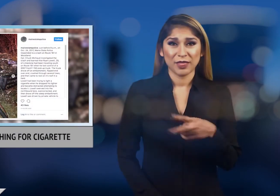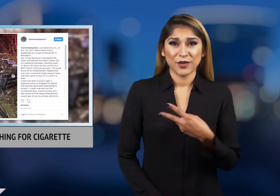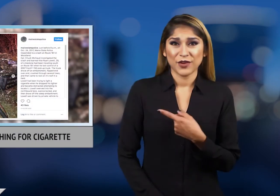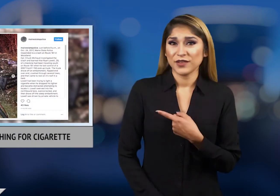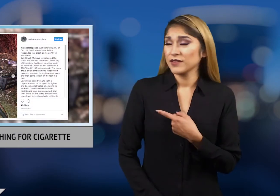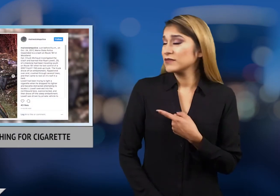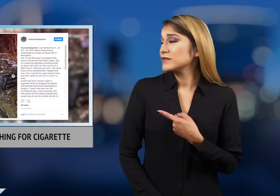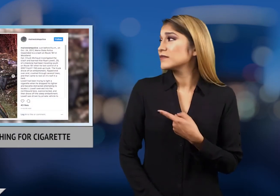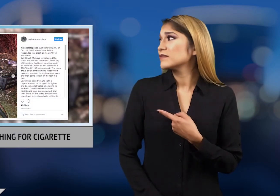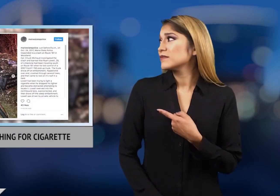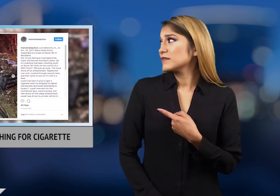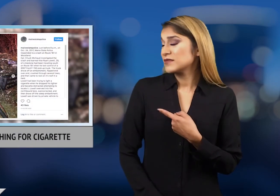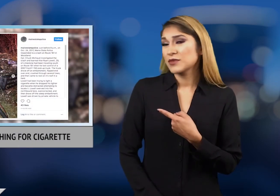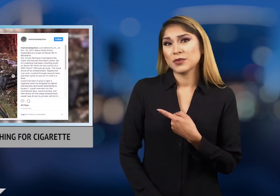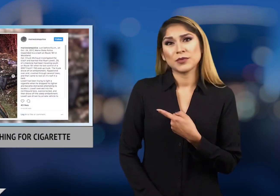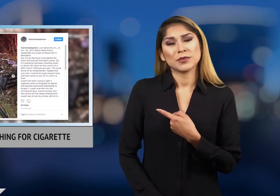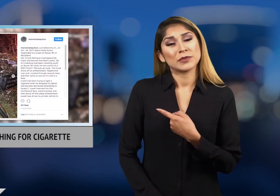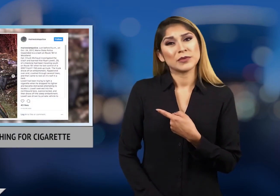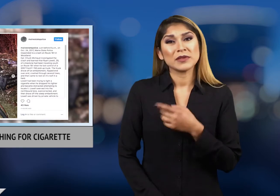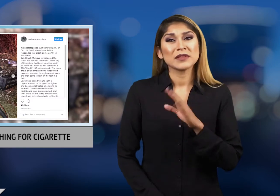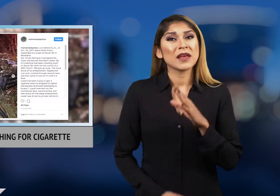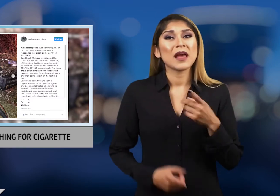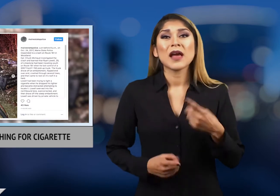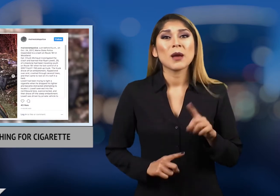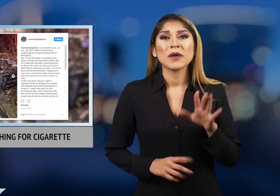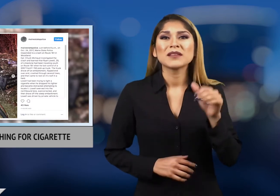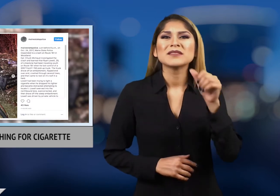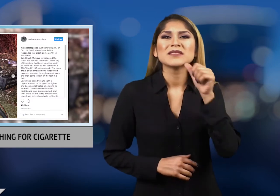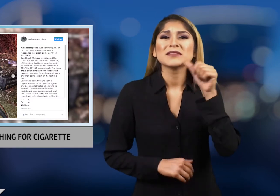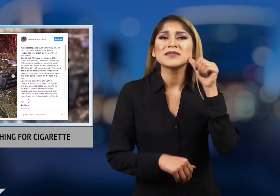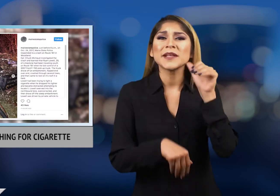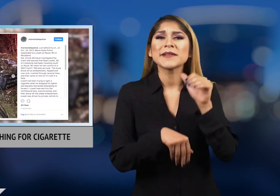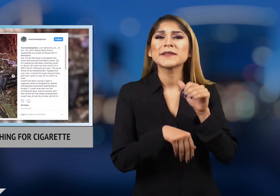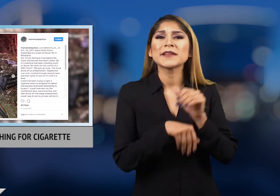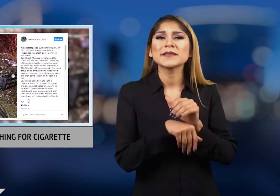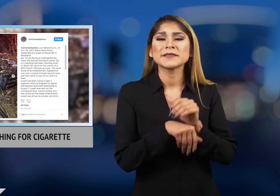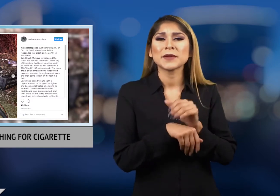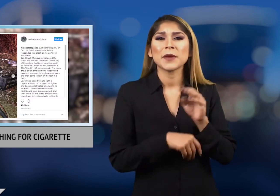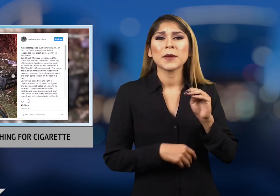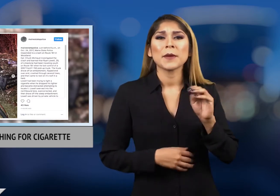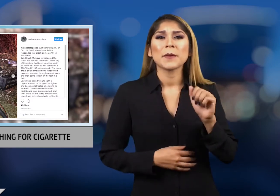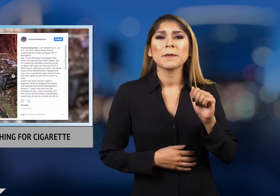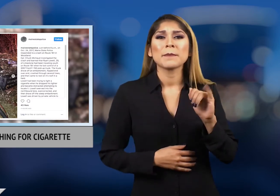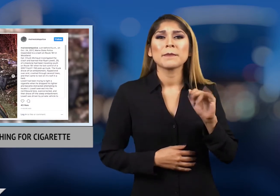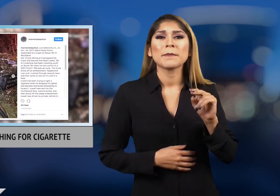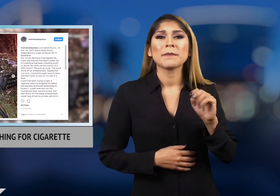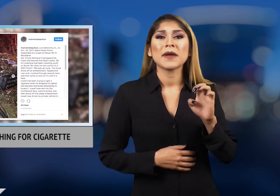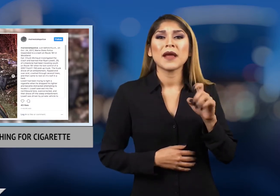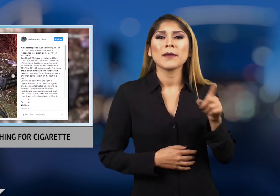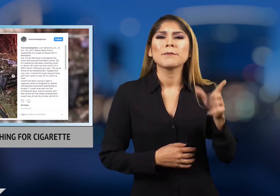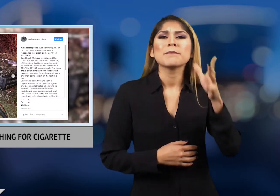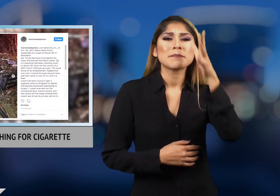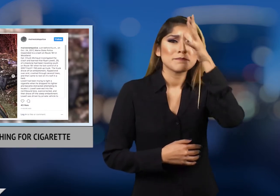Take a look at this. Yesterday in Maine